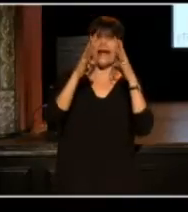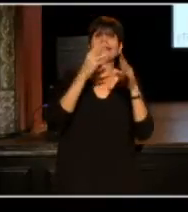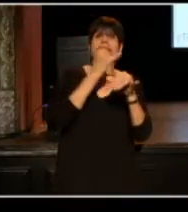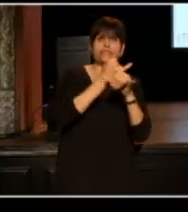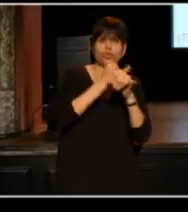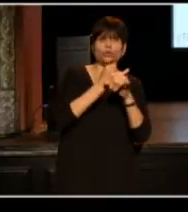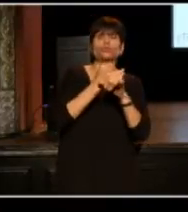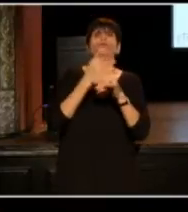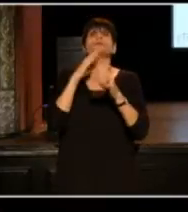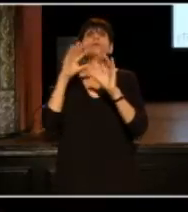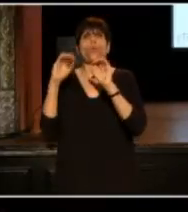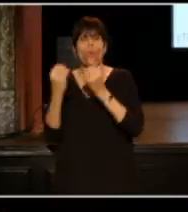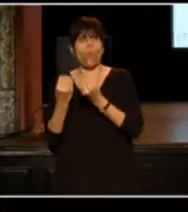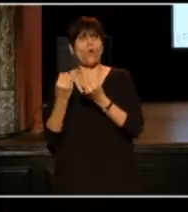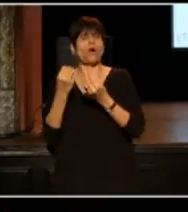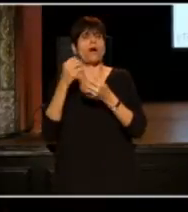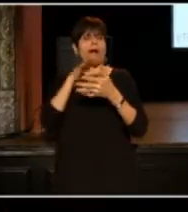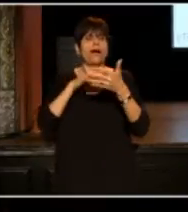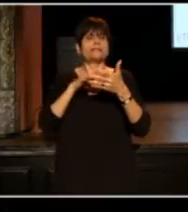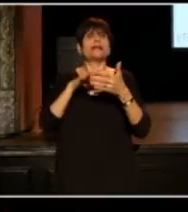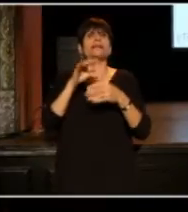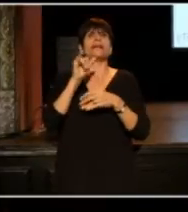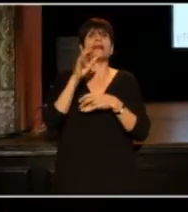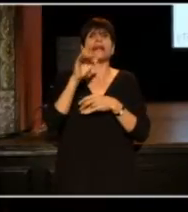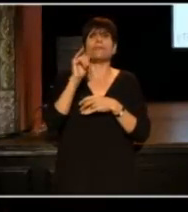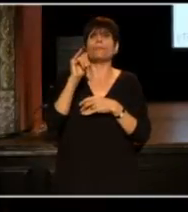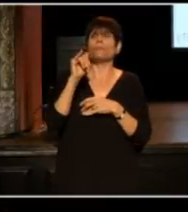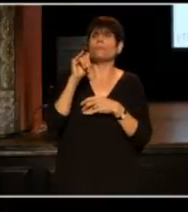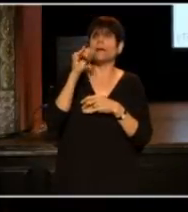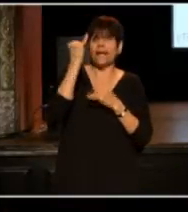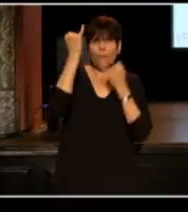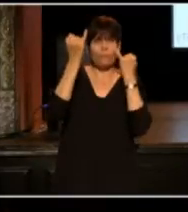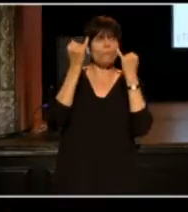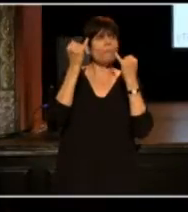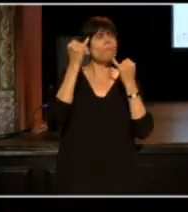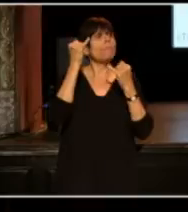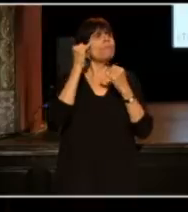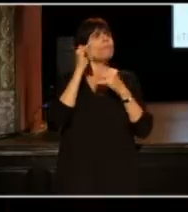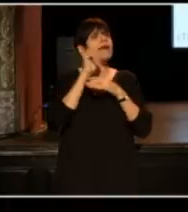I studied at the ImprovOlympic in Chicago, for summer, which was so great.